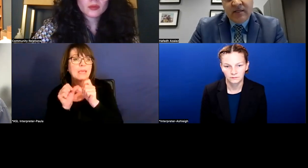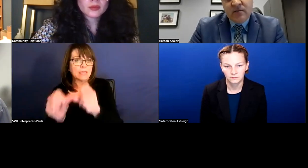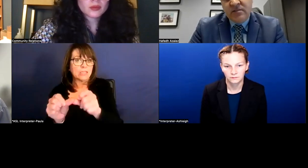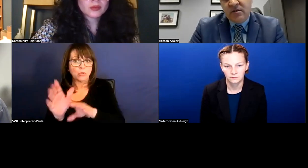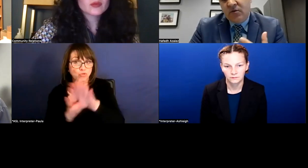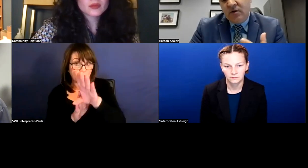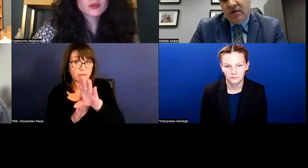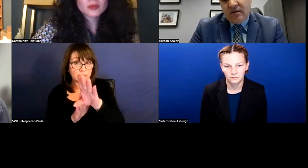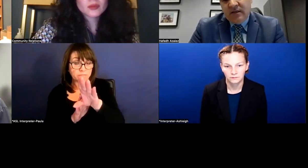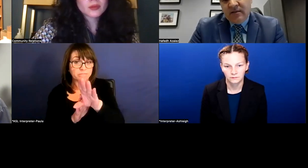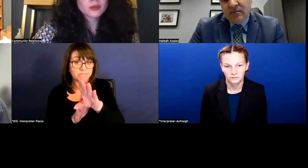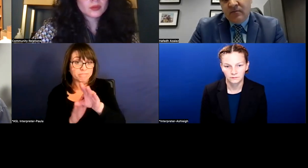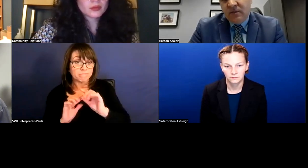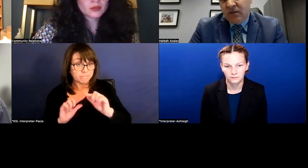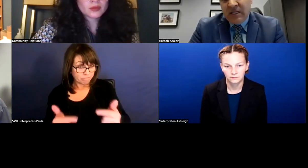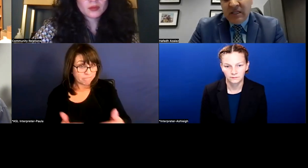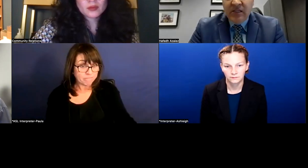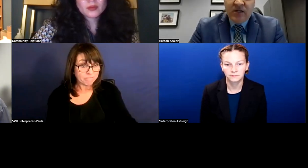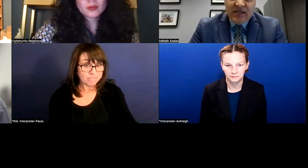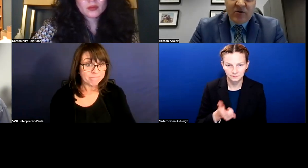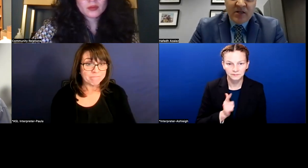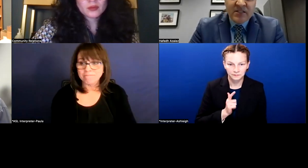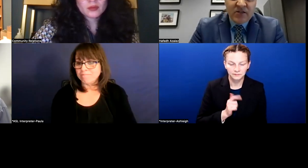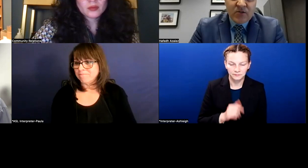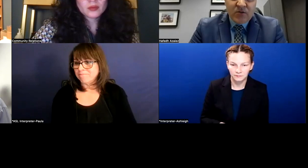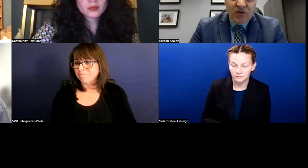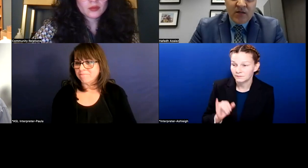And so anything can now parents can do,